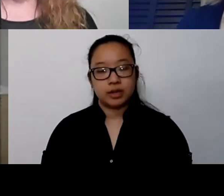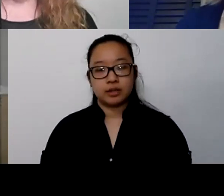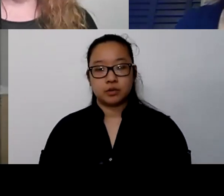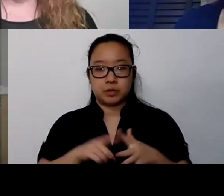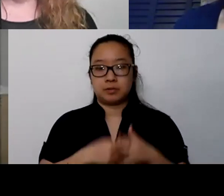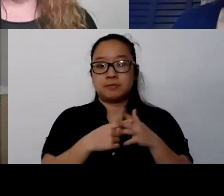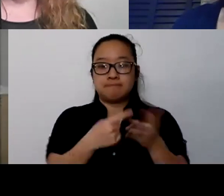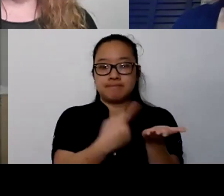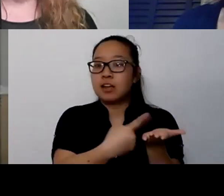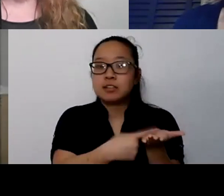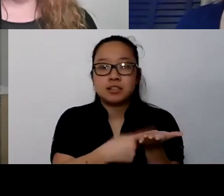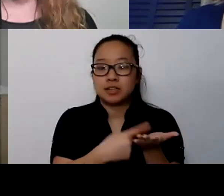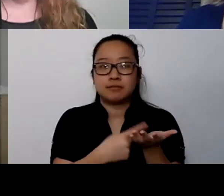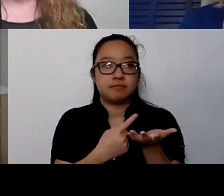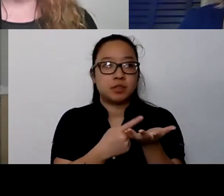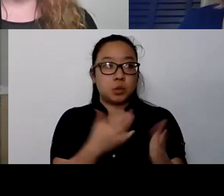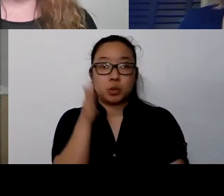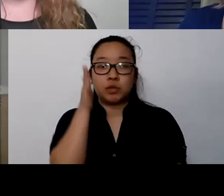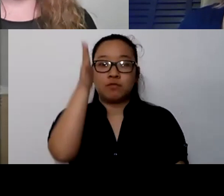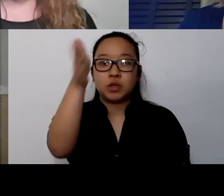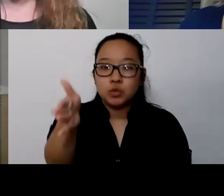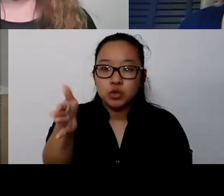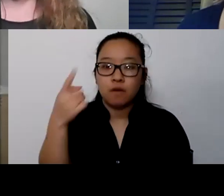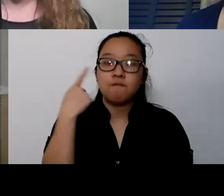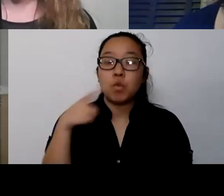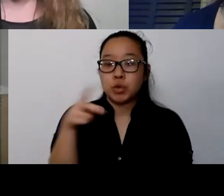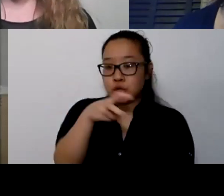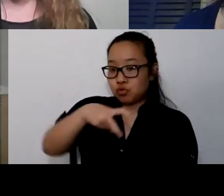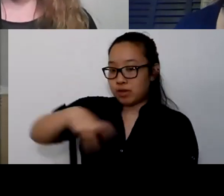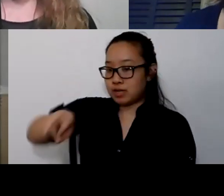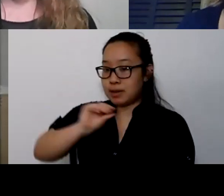What will we need to help that transition feel okay?